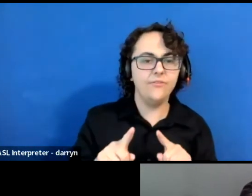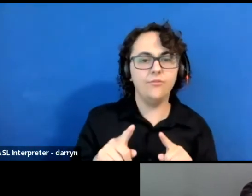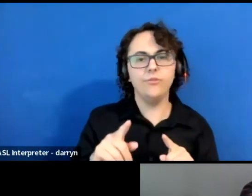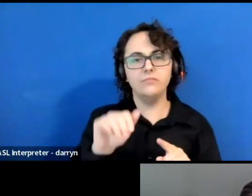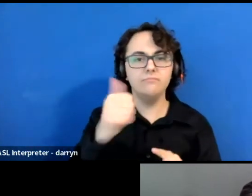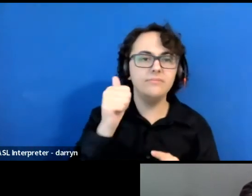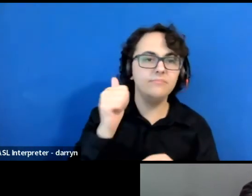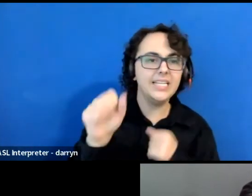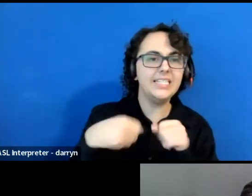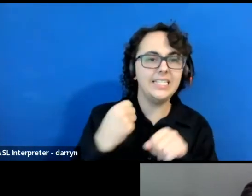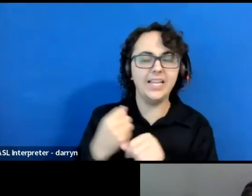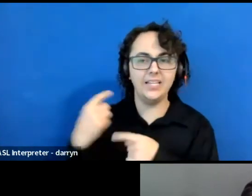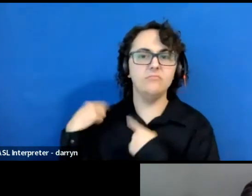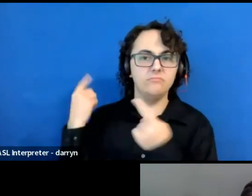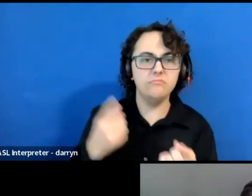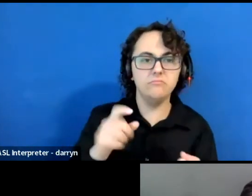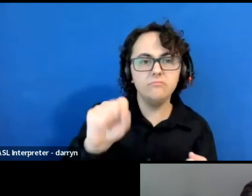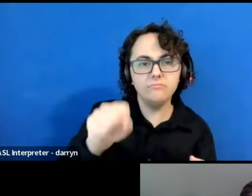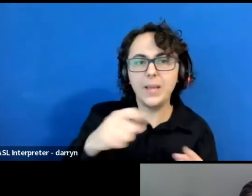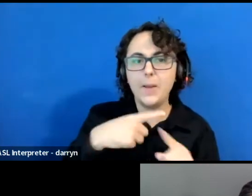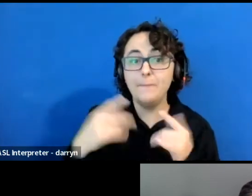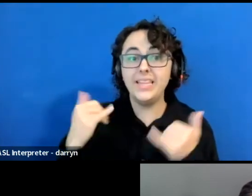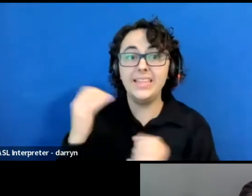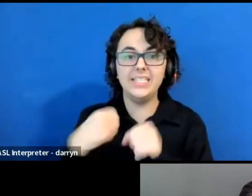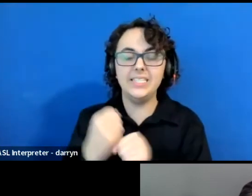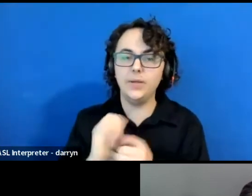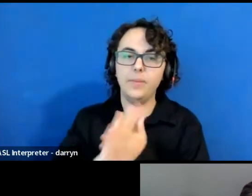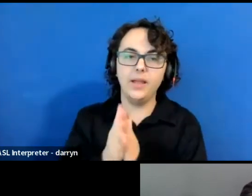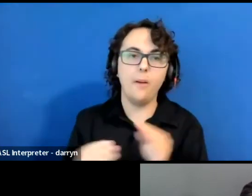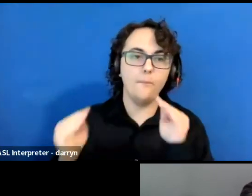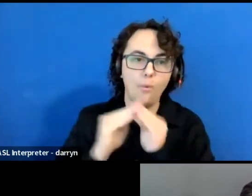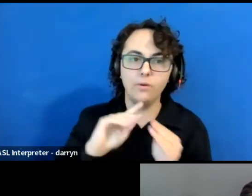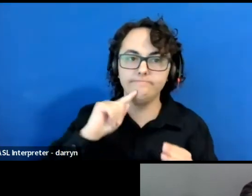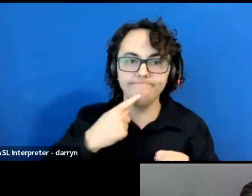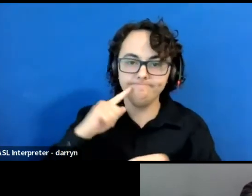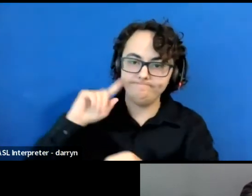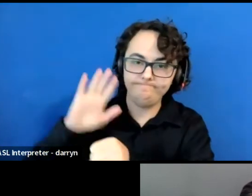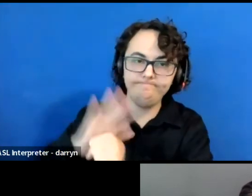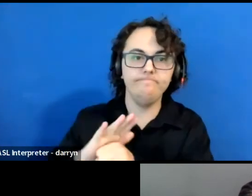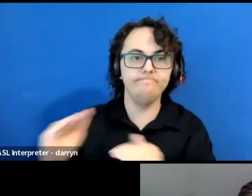but this year really marked new level of commitment. Many of you may have joined us